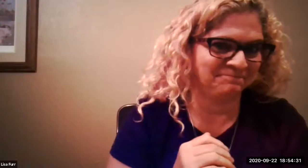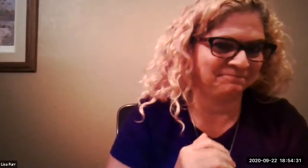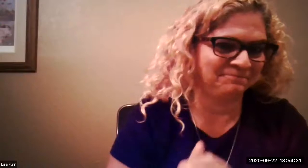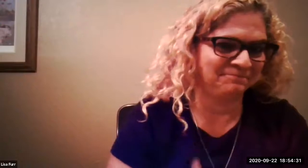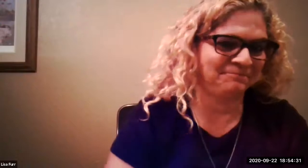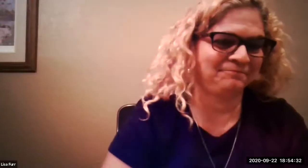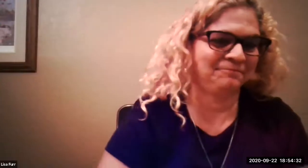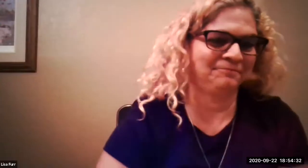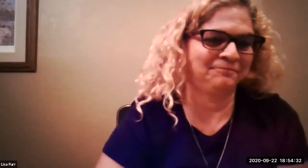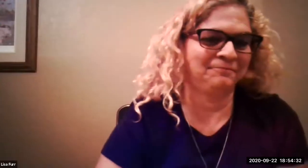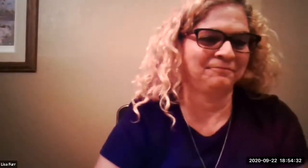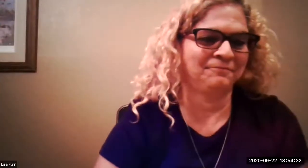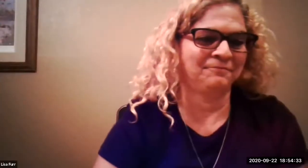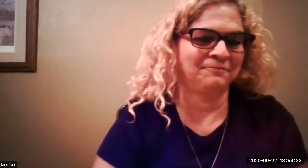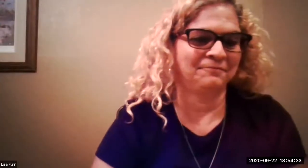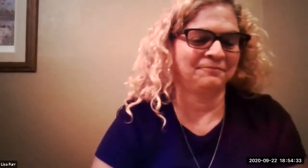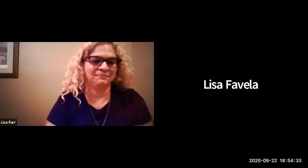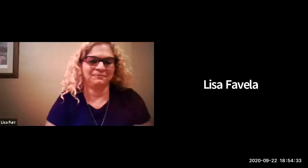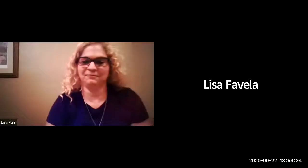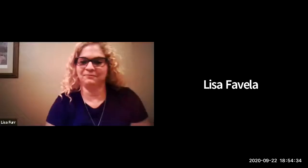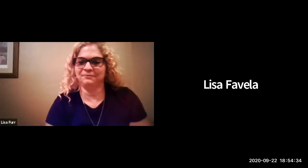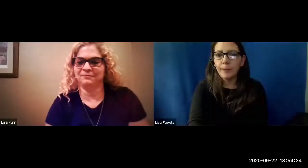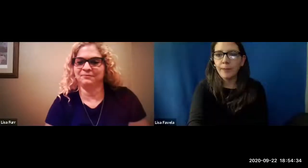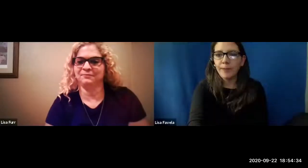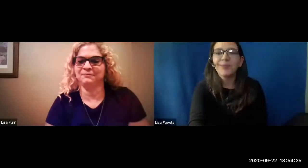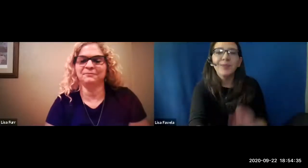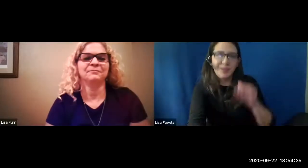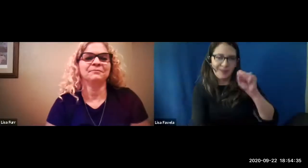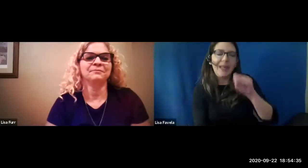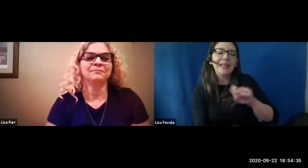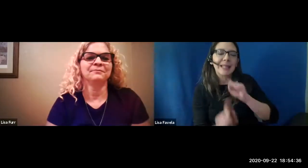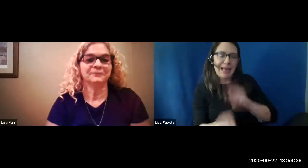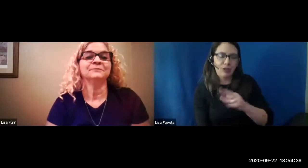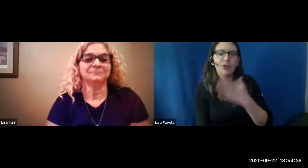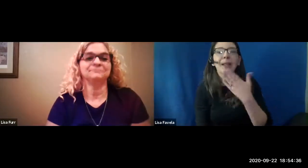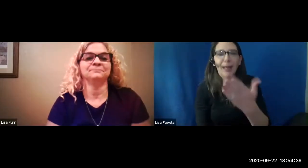does that answer your question desiree yes thank you